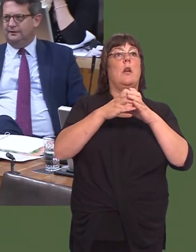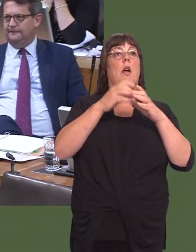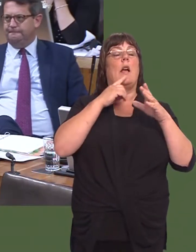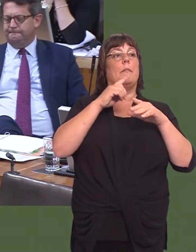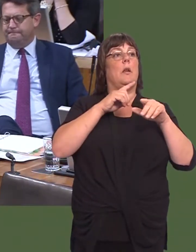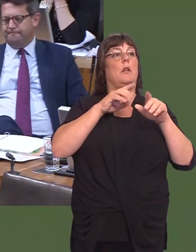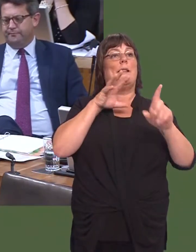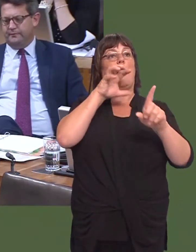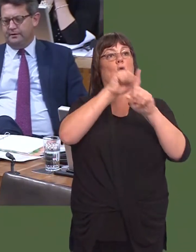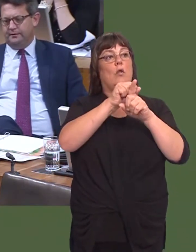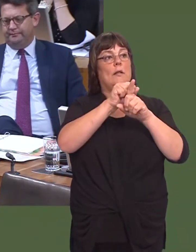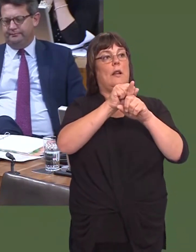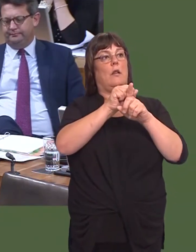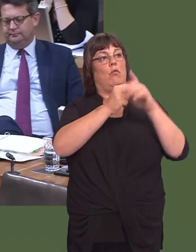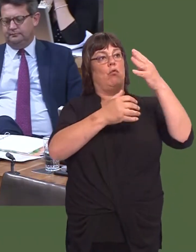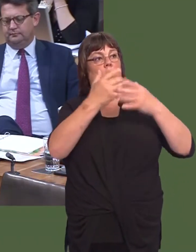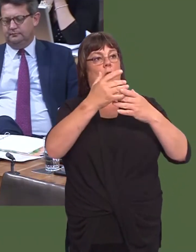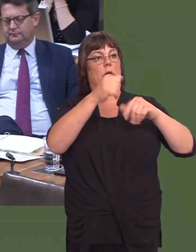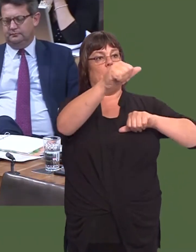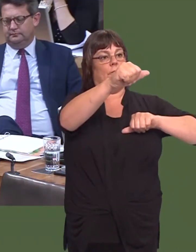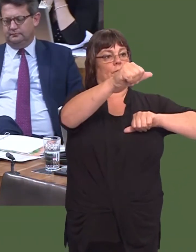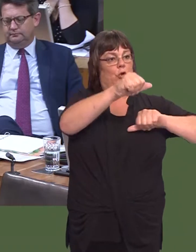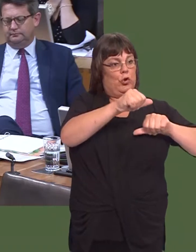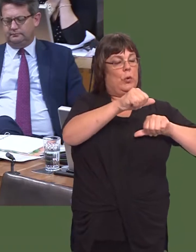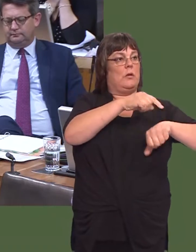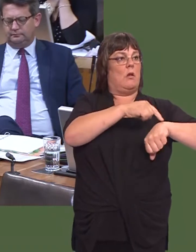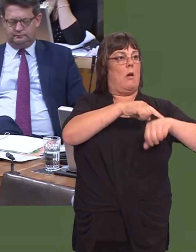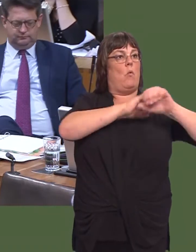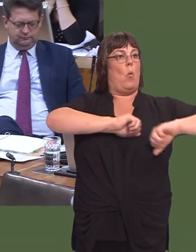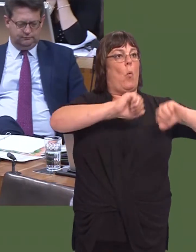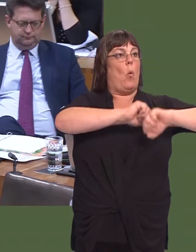over 8 weeks, with March 2017 being 94 per cent lower than March 2016.